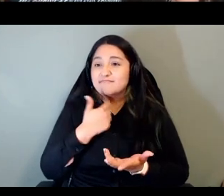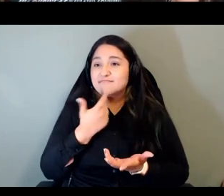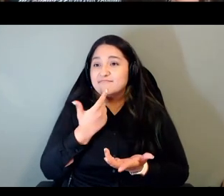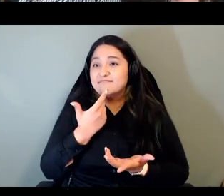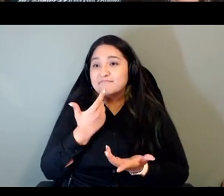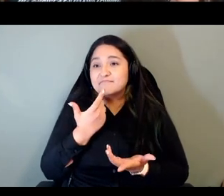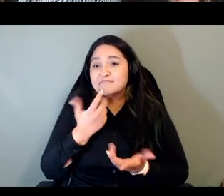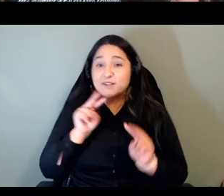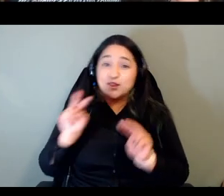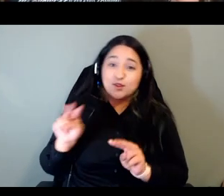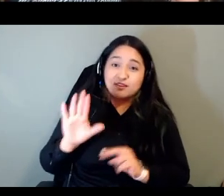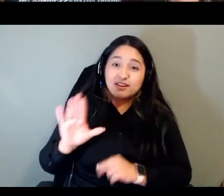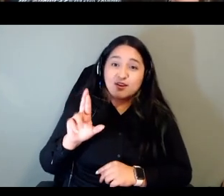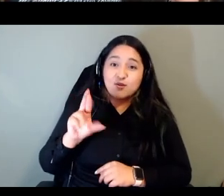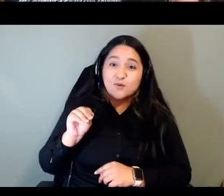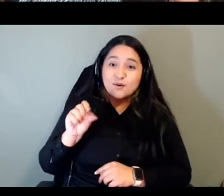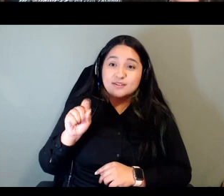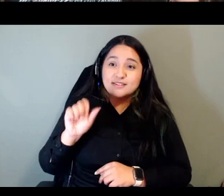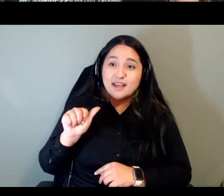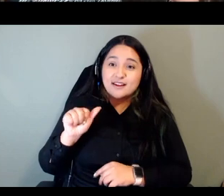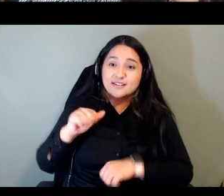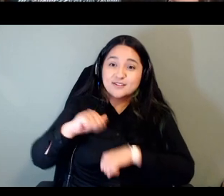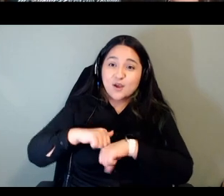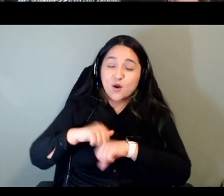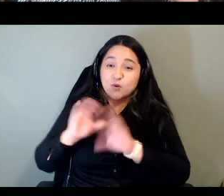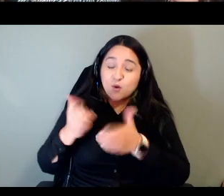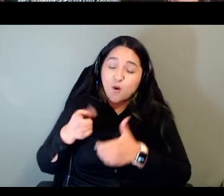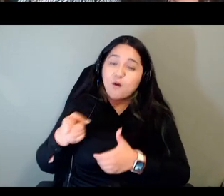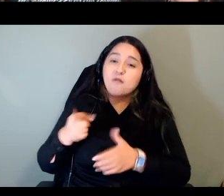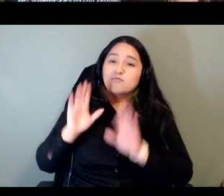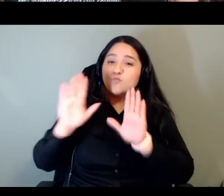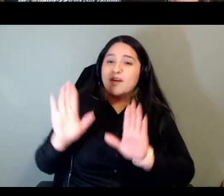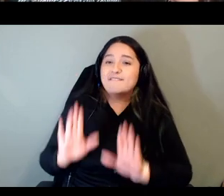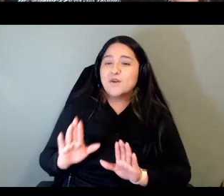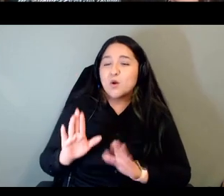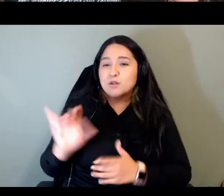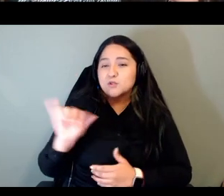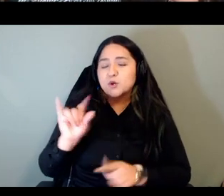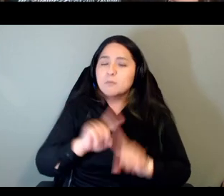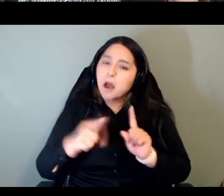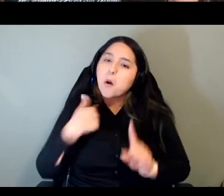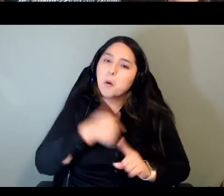think yeah that would be wonderful too you know but we're pleased with um with the response